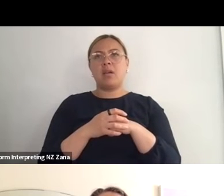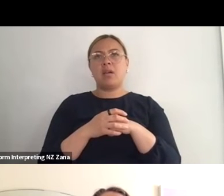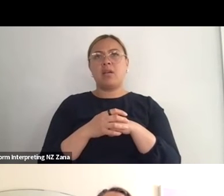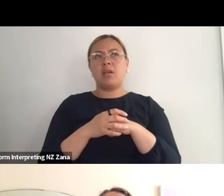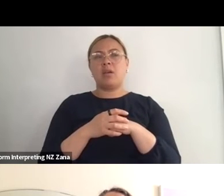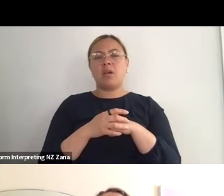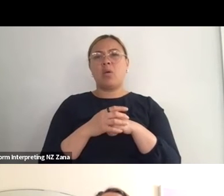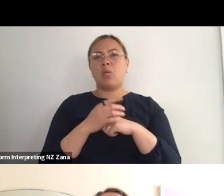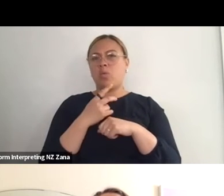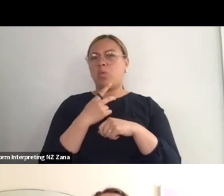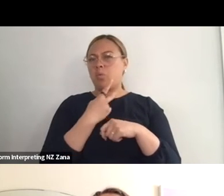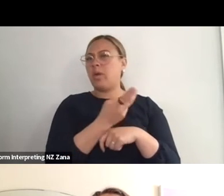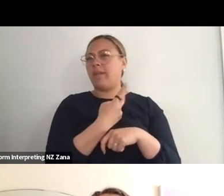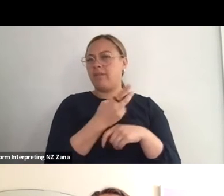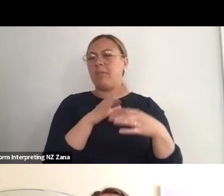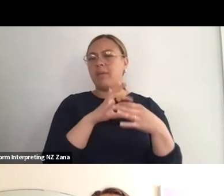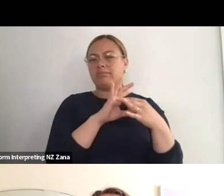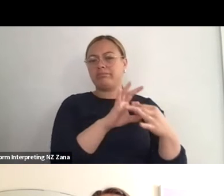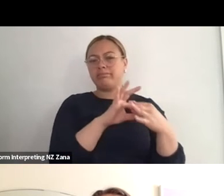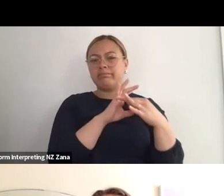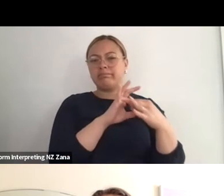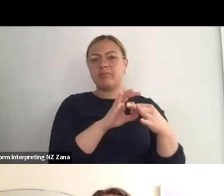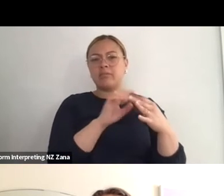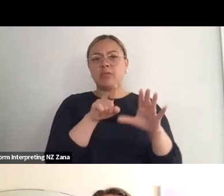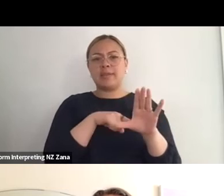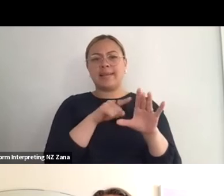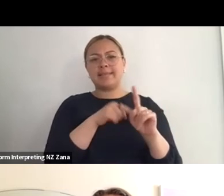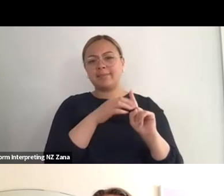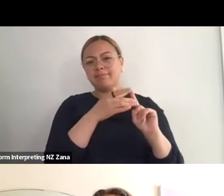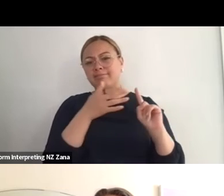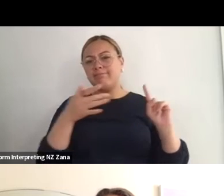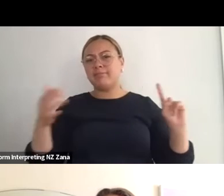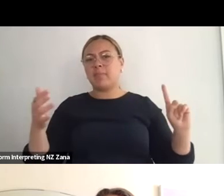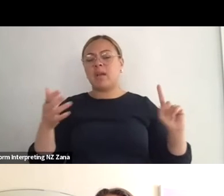it's kind of wonderful to be able to cultivate long-working relationships with people.